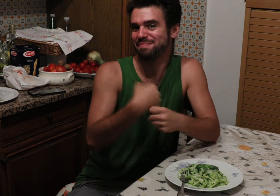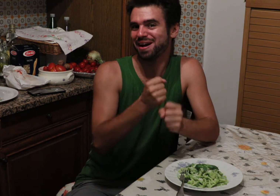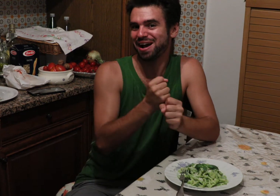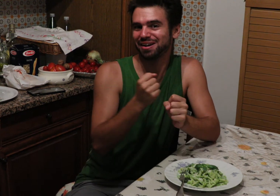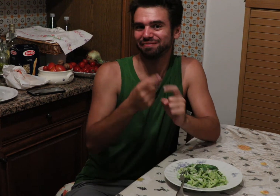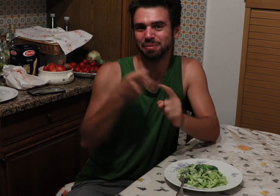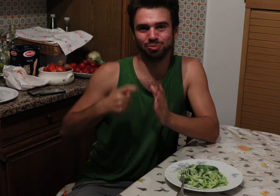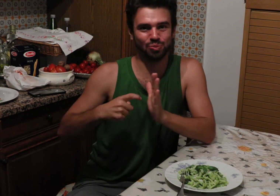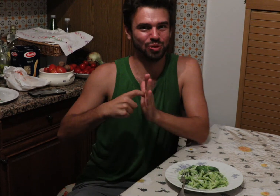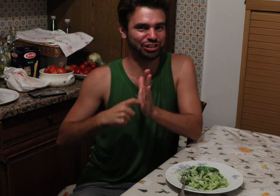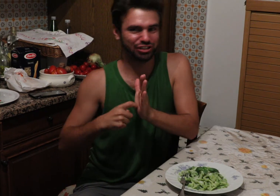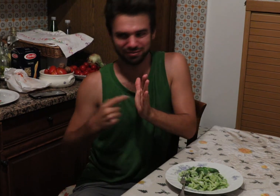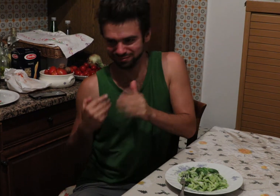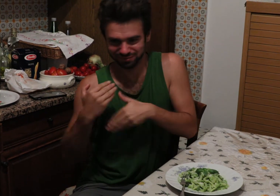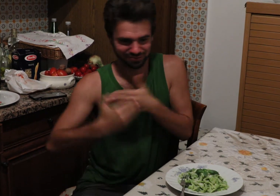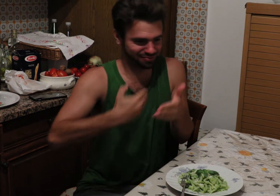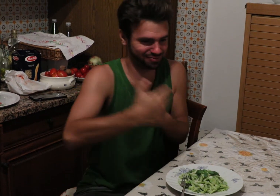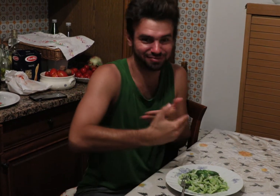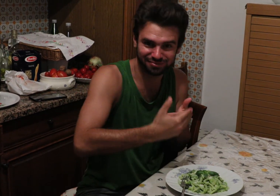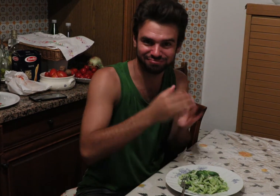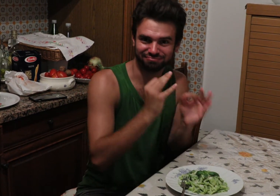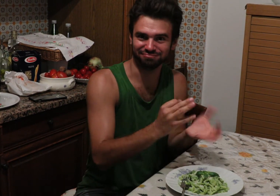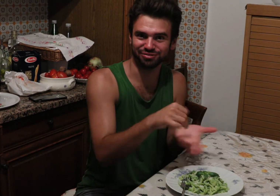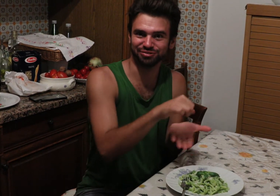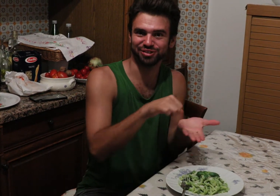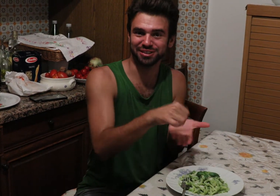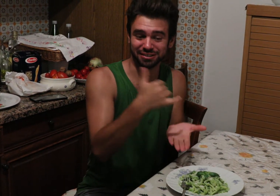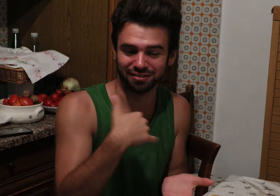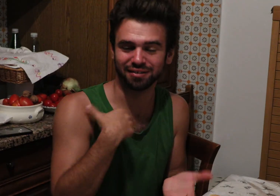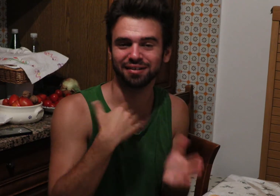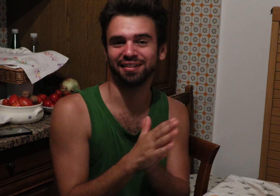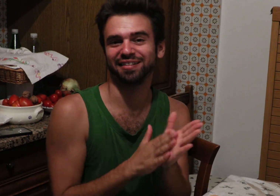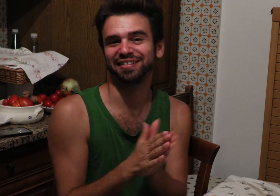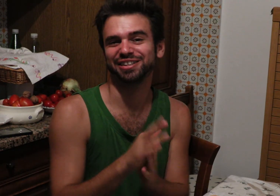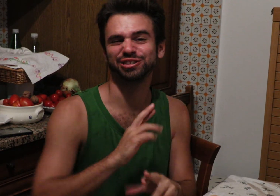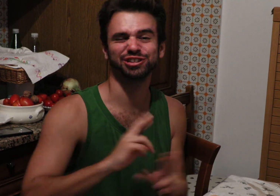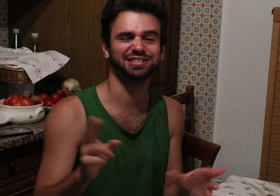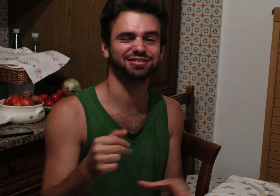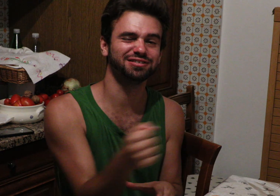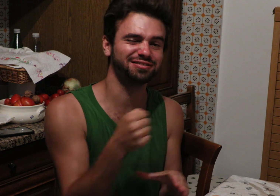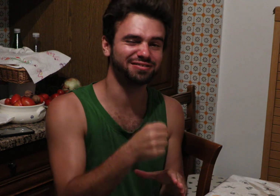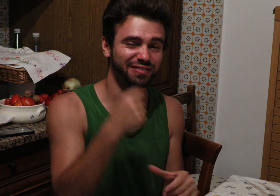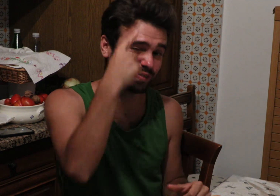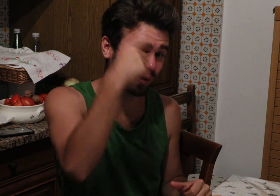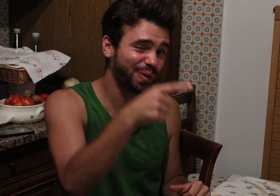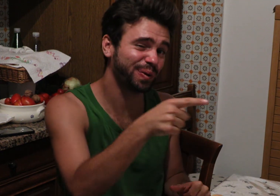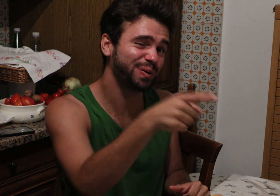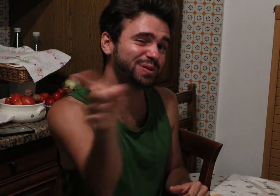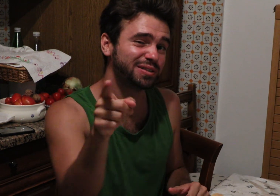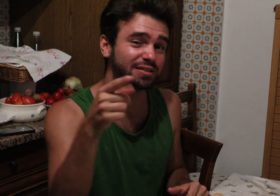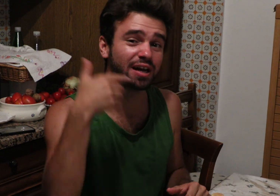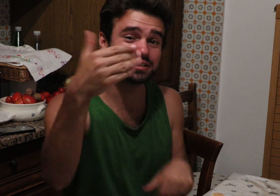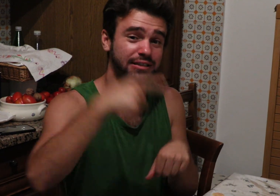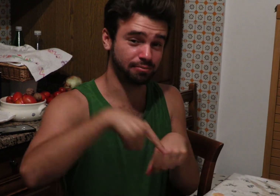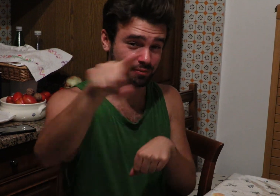It's nice knowing how to make a pesto from scratch! I'm ready to make some pesto pasta for you all.